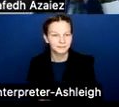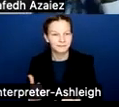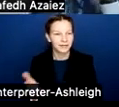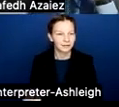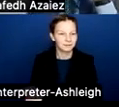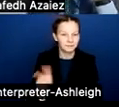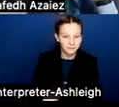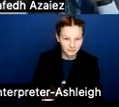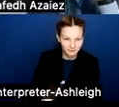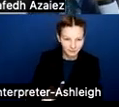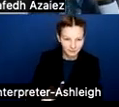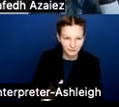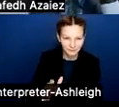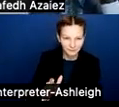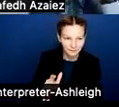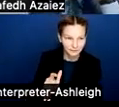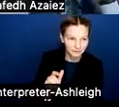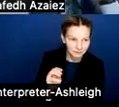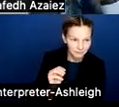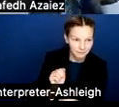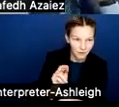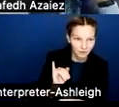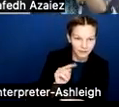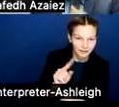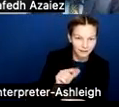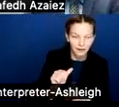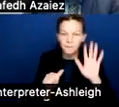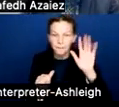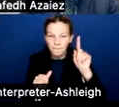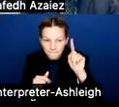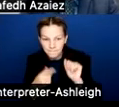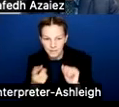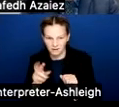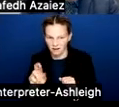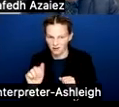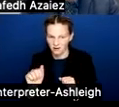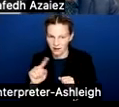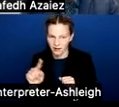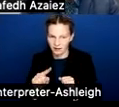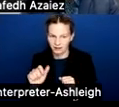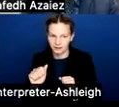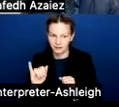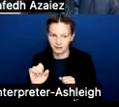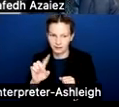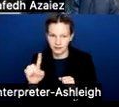Maritza, can I say a few things before we open up for questions, please? I know 'cause I've been asked a lot of questions